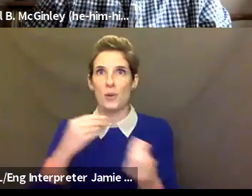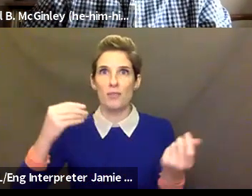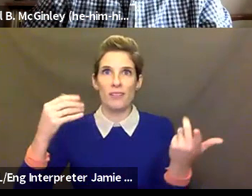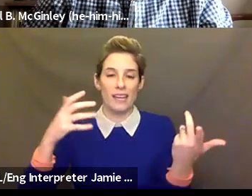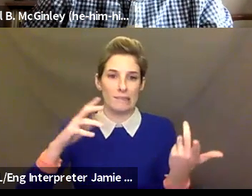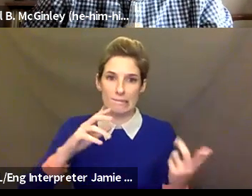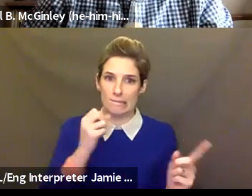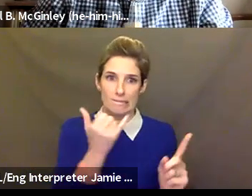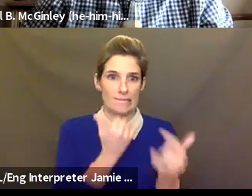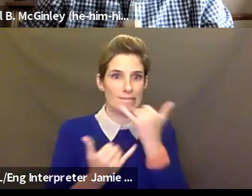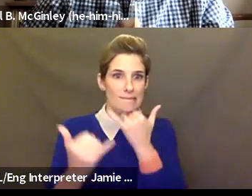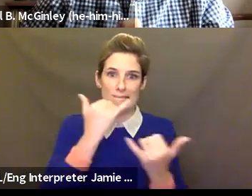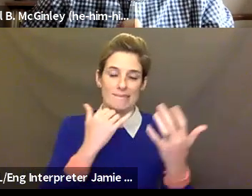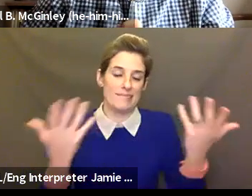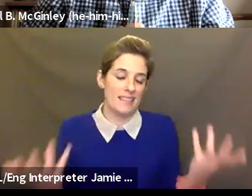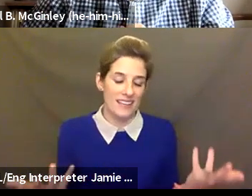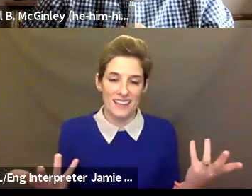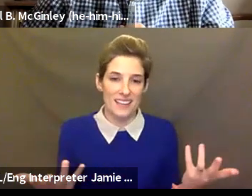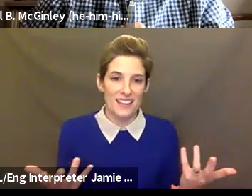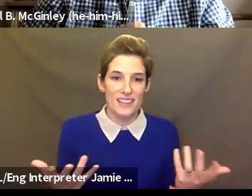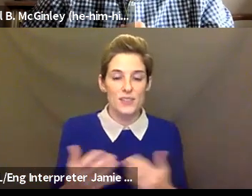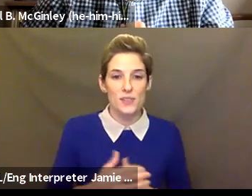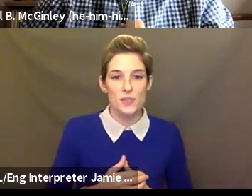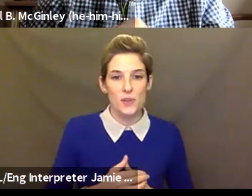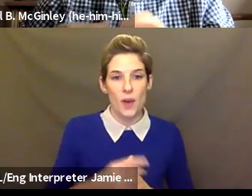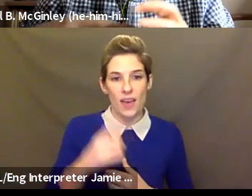time. So I think that that was a game changer for a lot of our